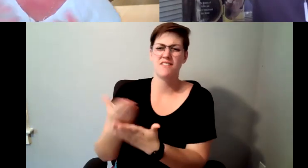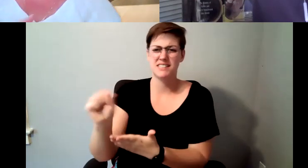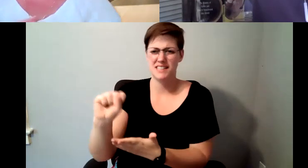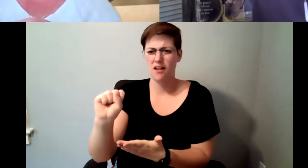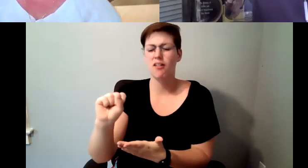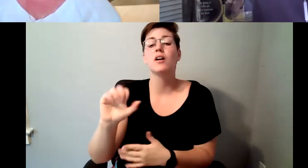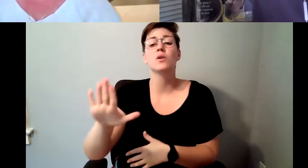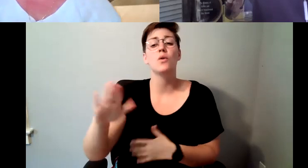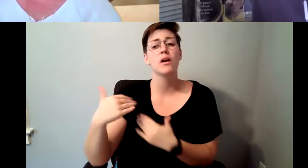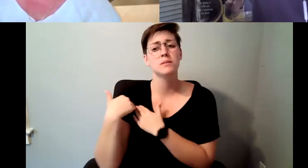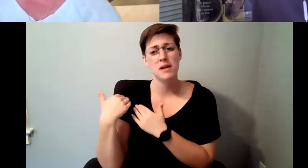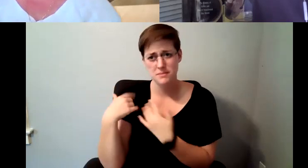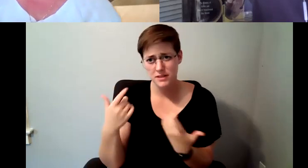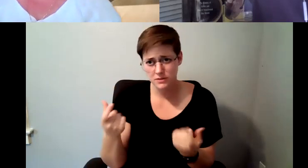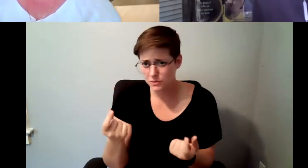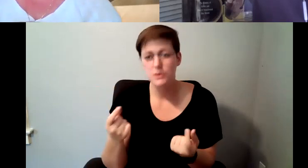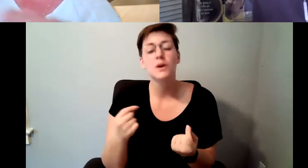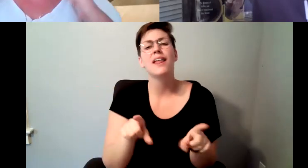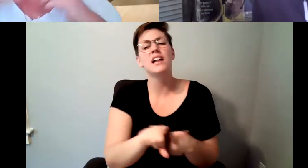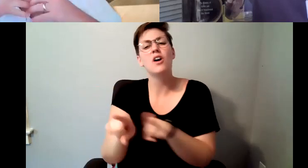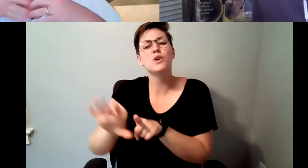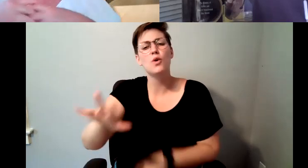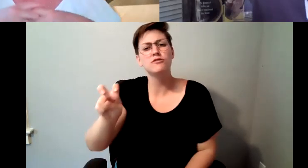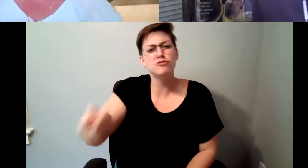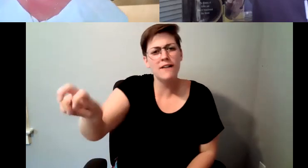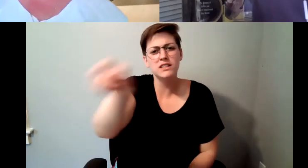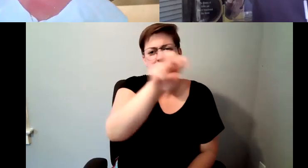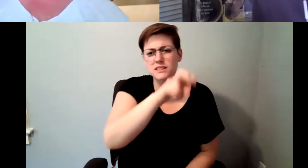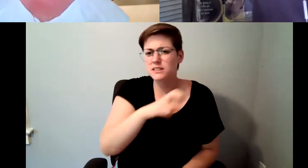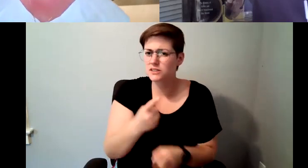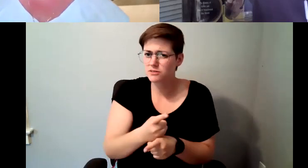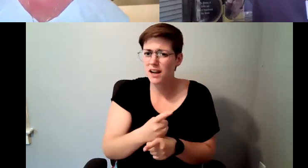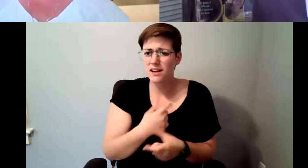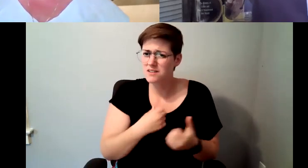talk about your travels in particular, because I think a lot of folks will be interested in that.